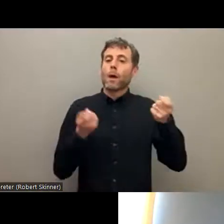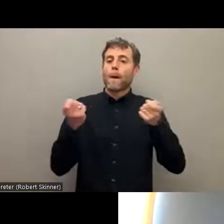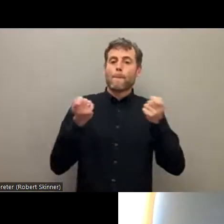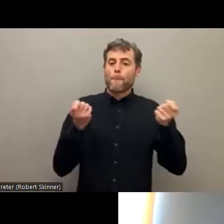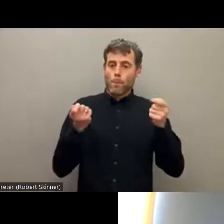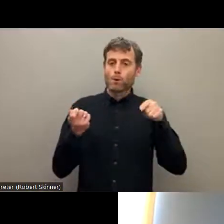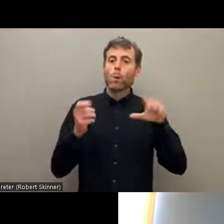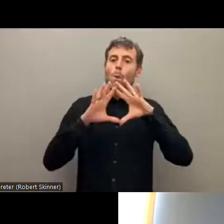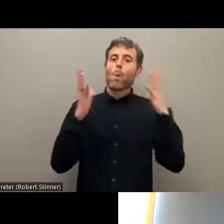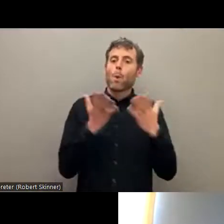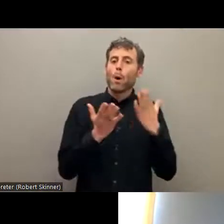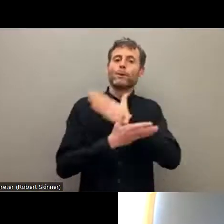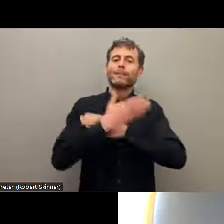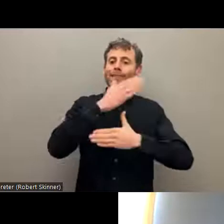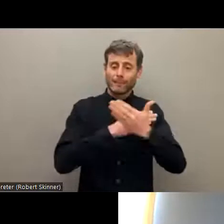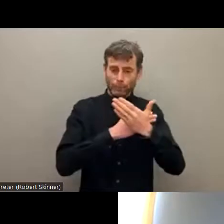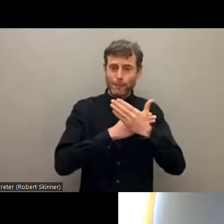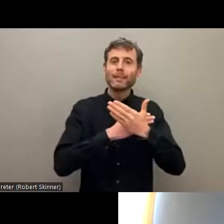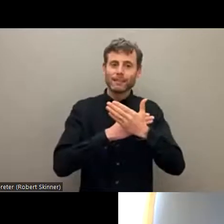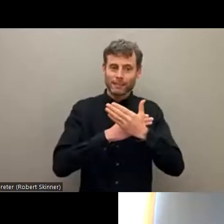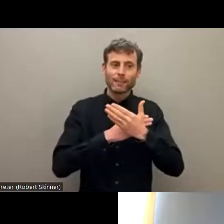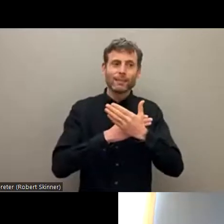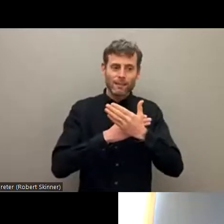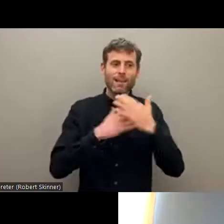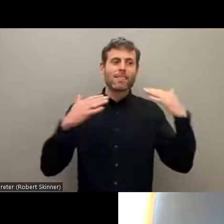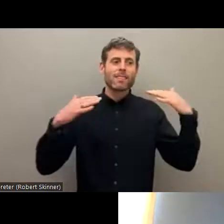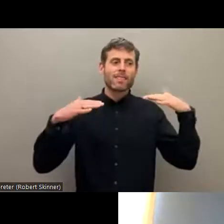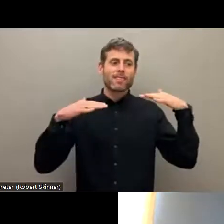Global Network. She's also the president of Fundación Paso a Paso